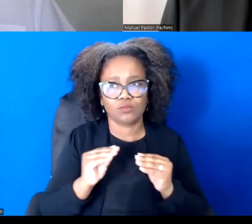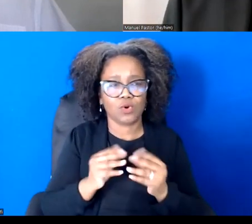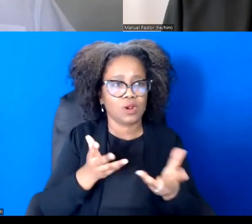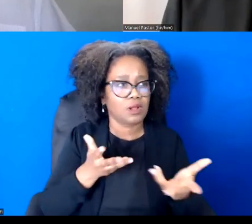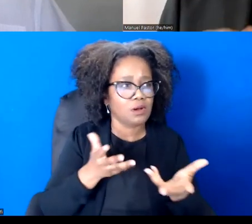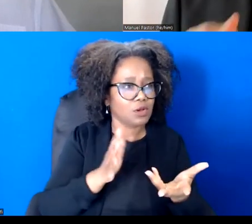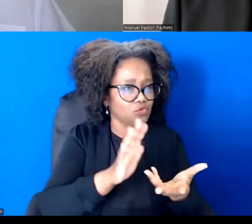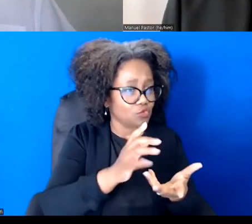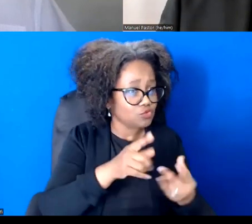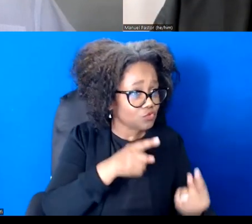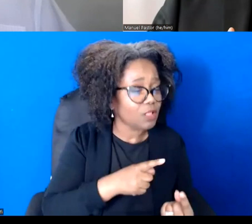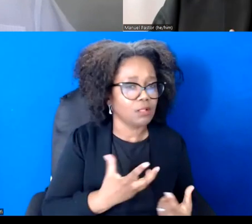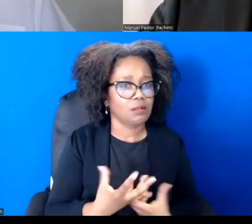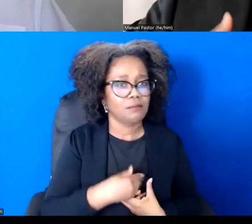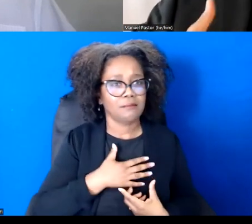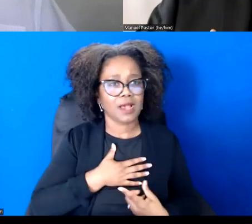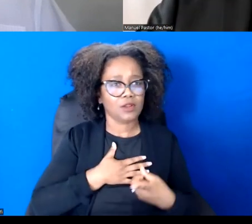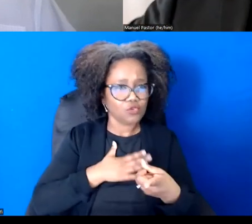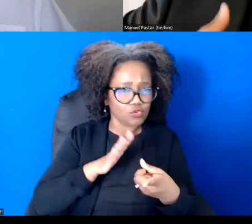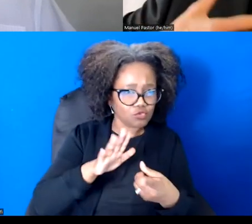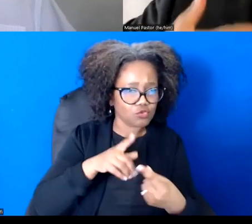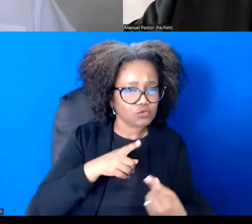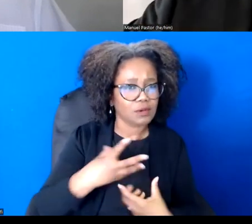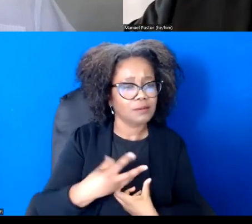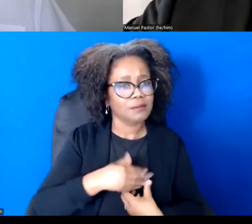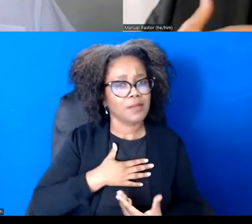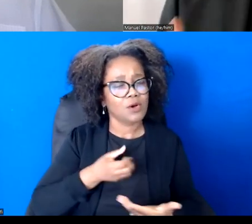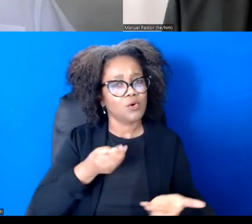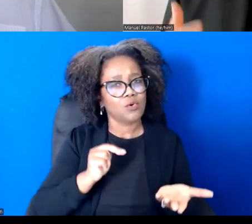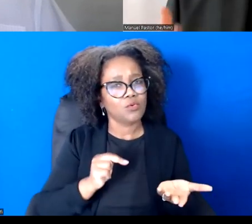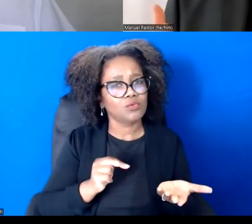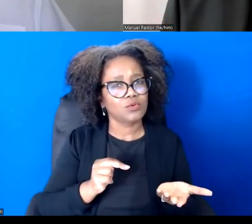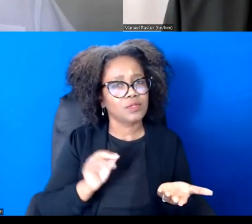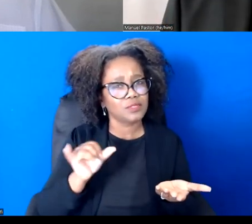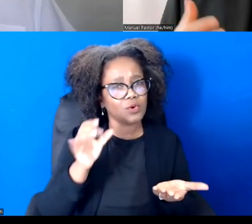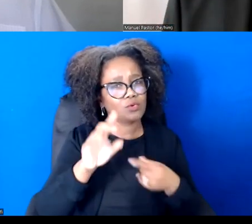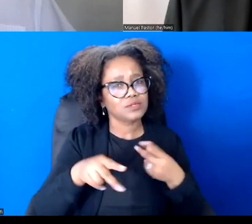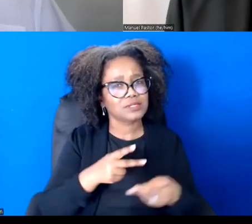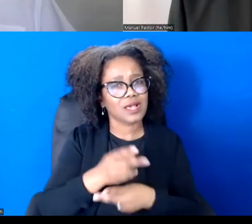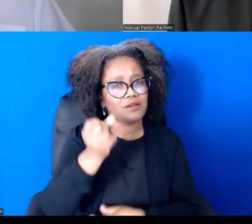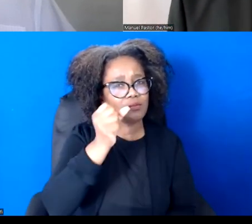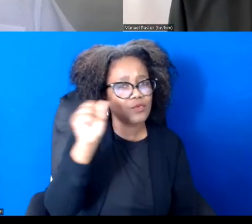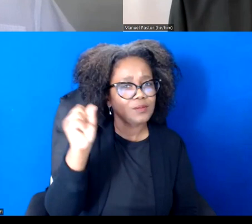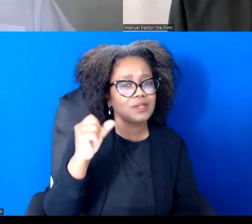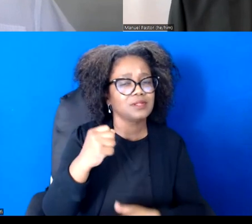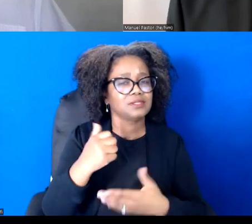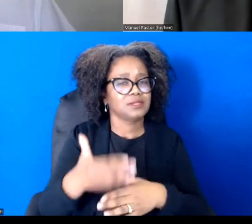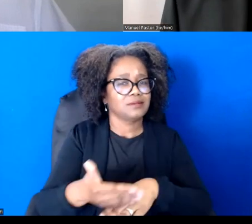Our own movements help make us as people the kind of people we need for a more mutual economy.